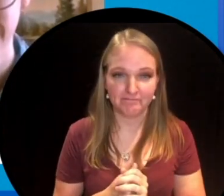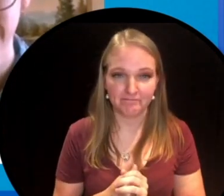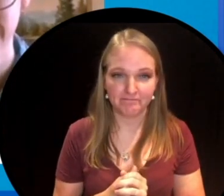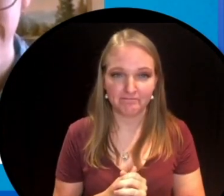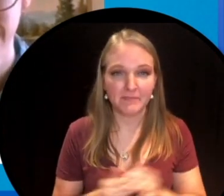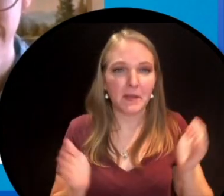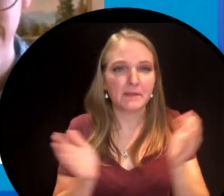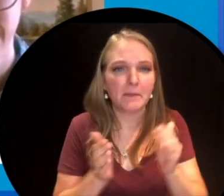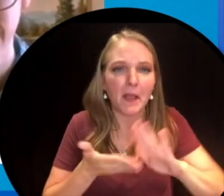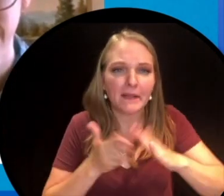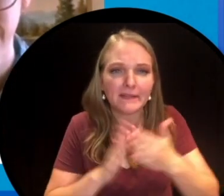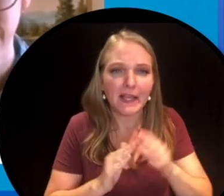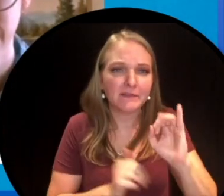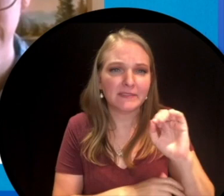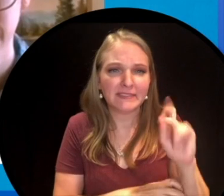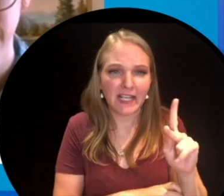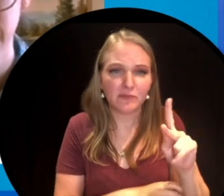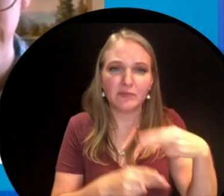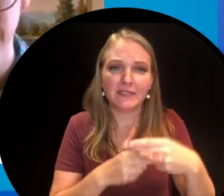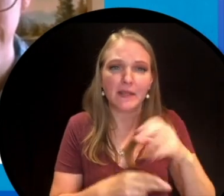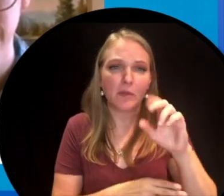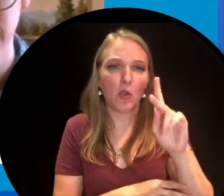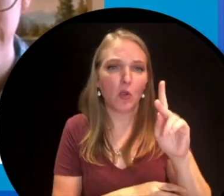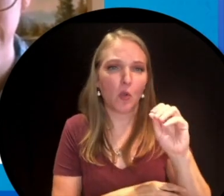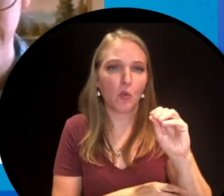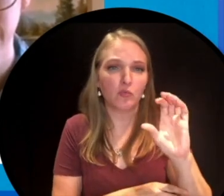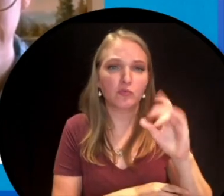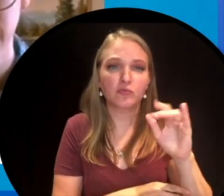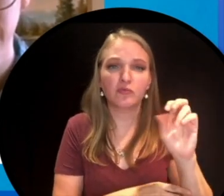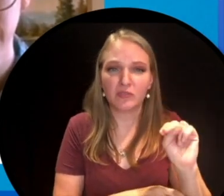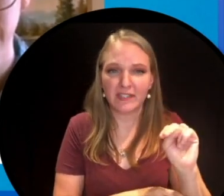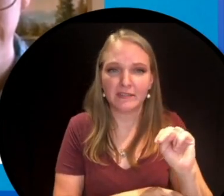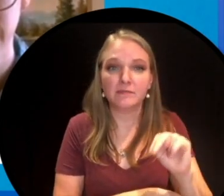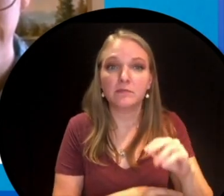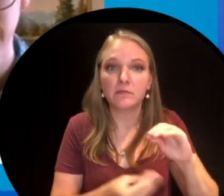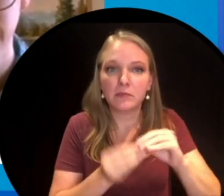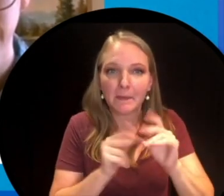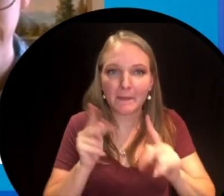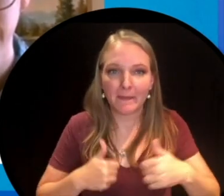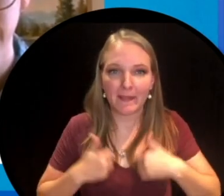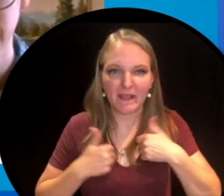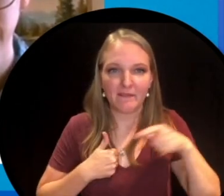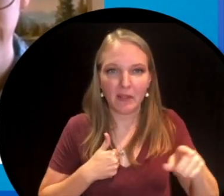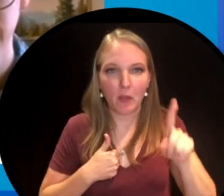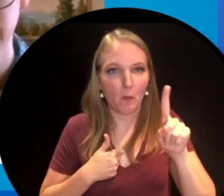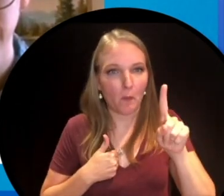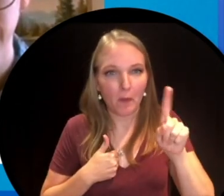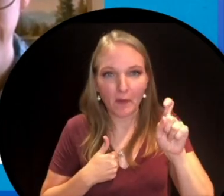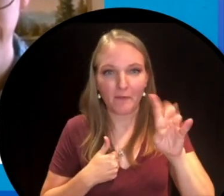prairie town of Cochin Saskatchewan population 148 build a lighthouse overlooking tiny classic